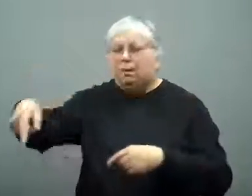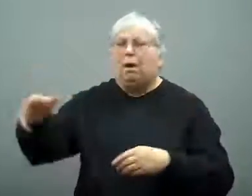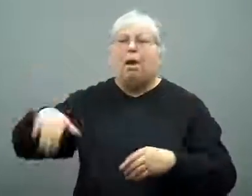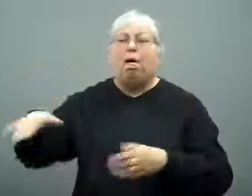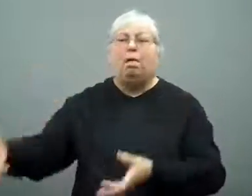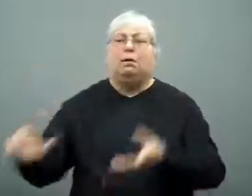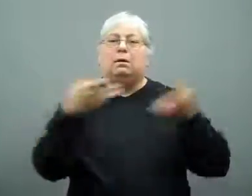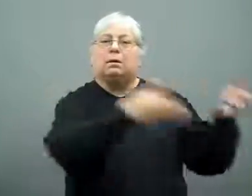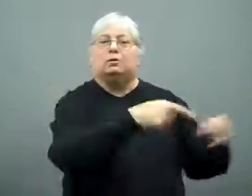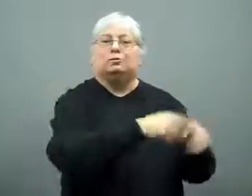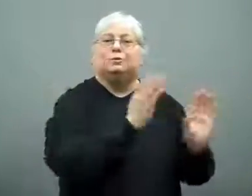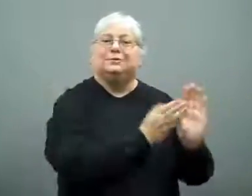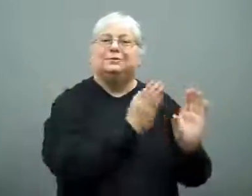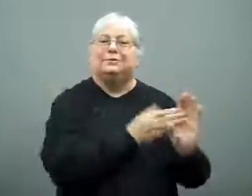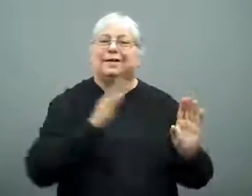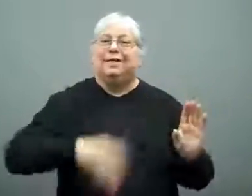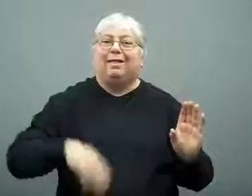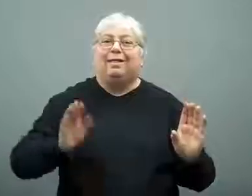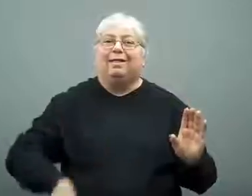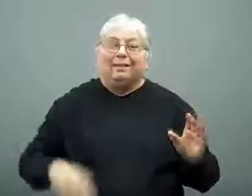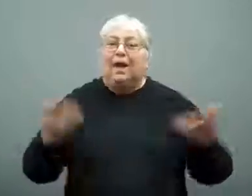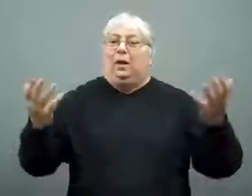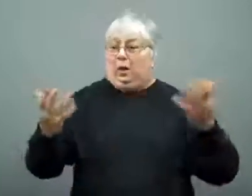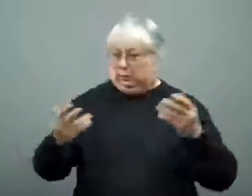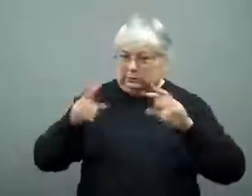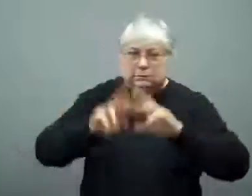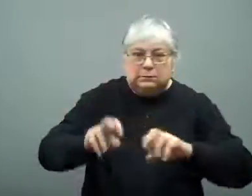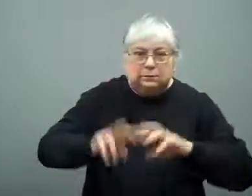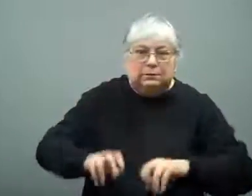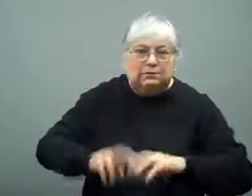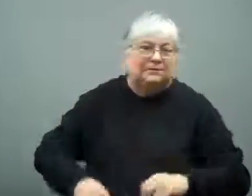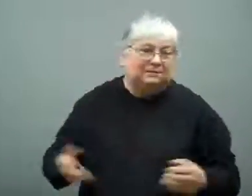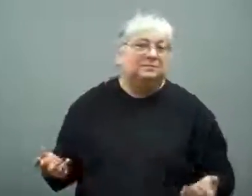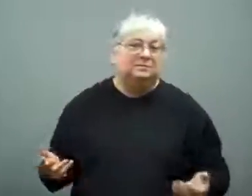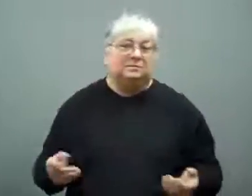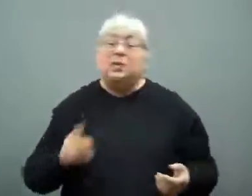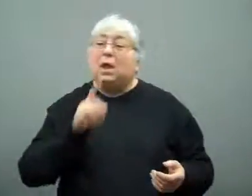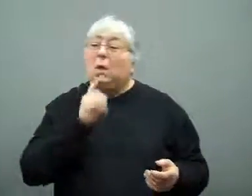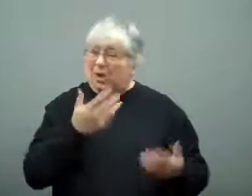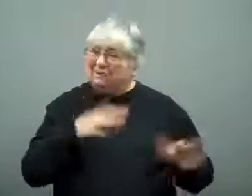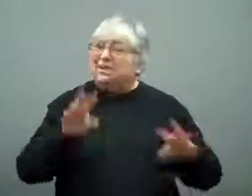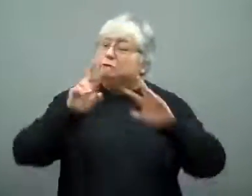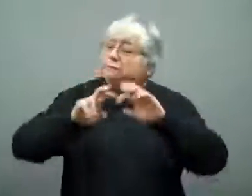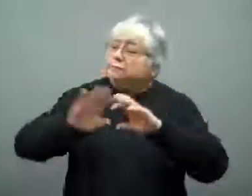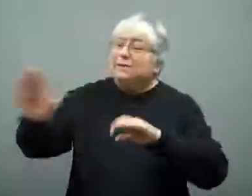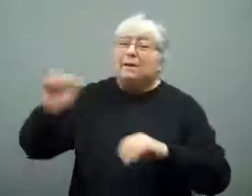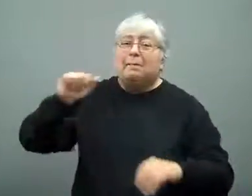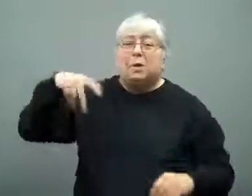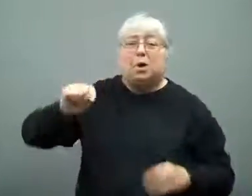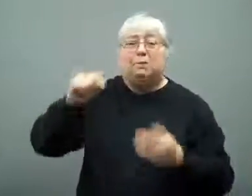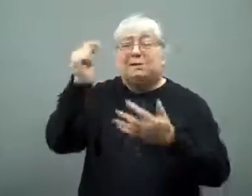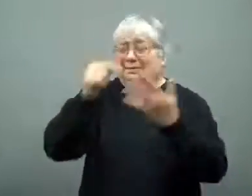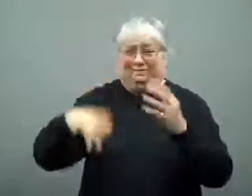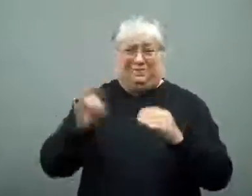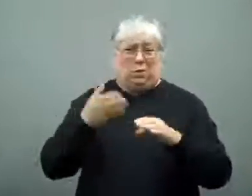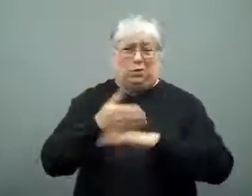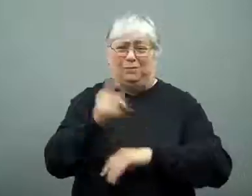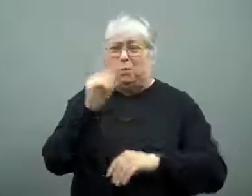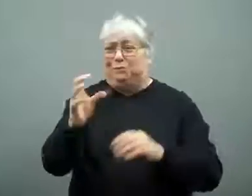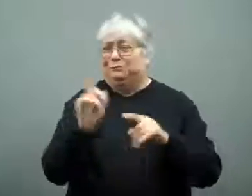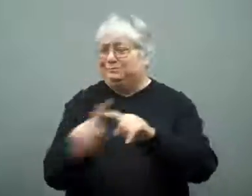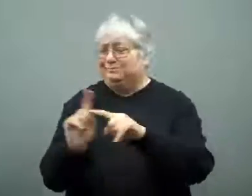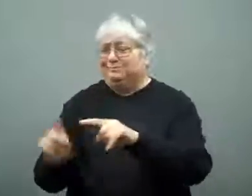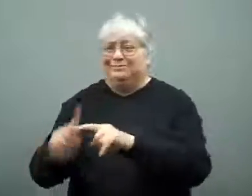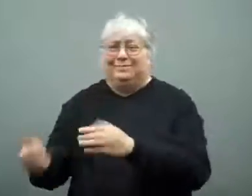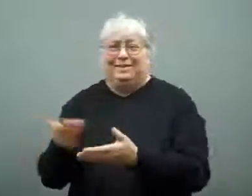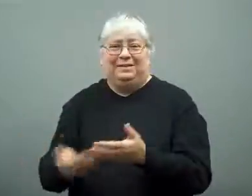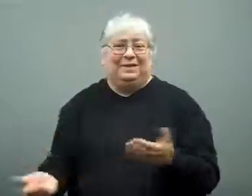It hadn't been delivered to the psychiatrist yet, so now they are being examined.